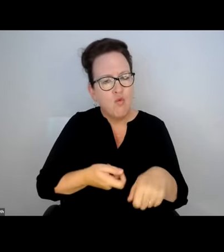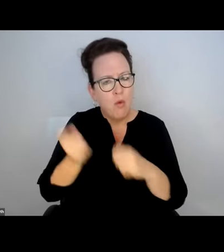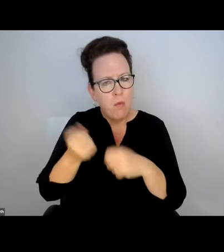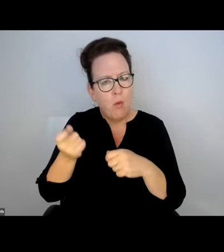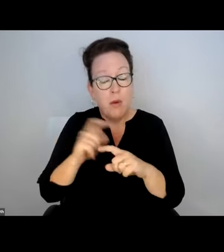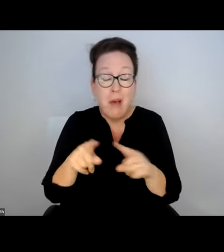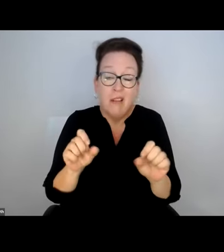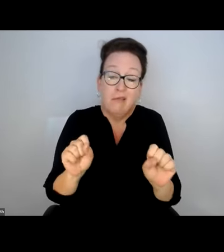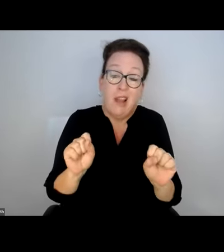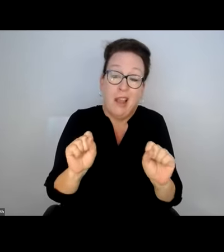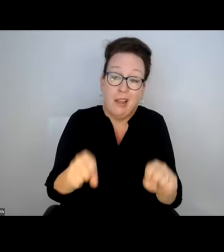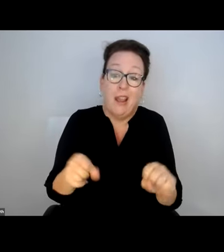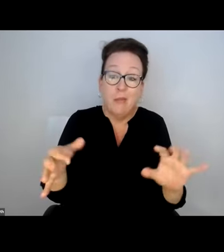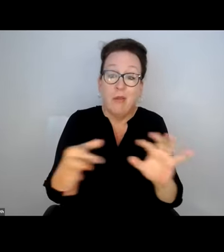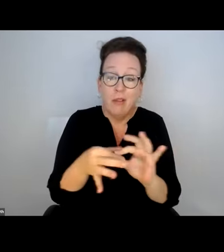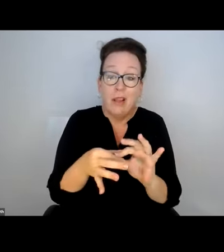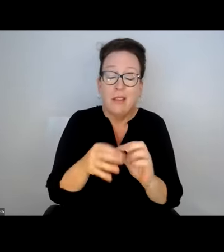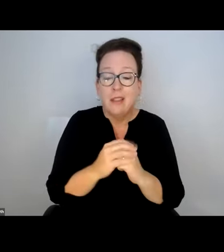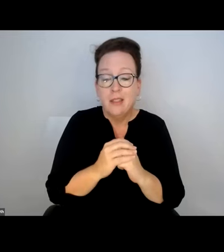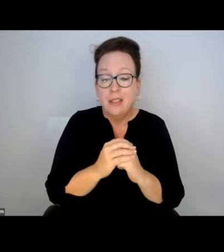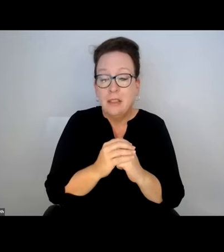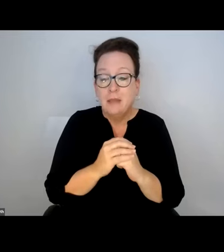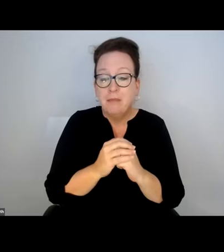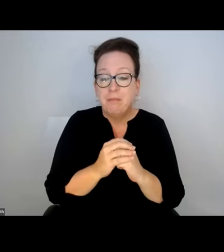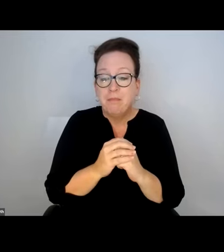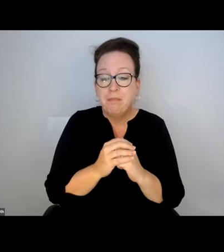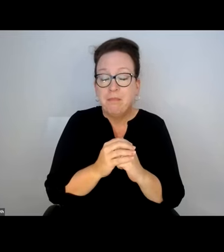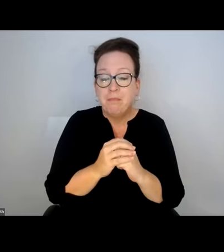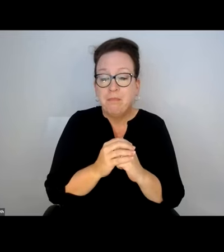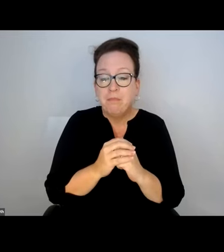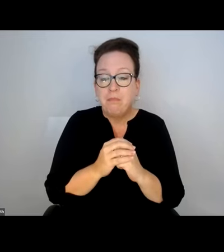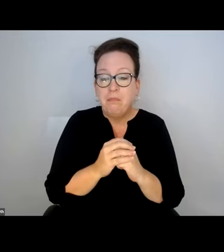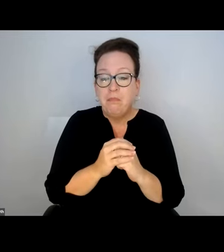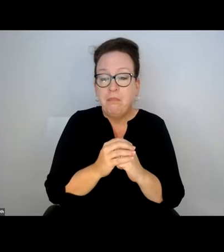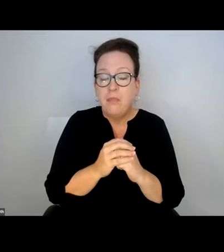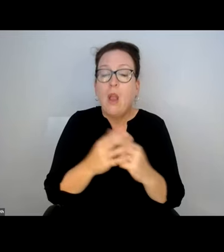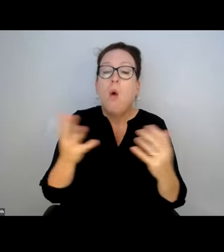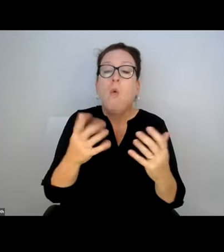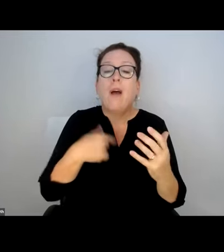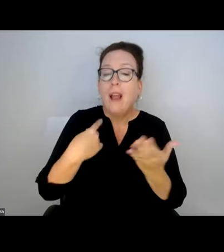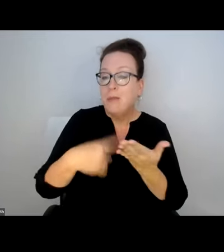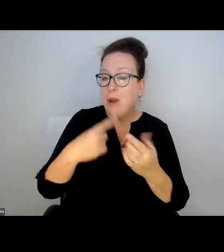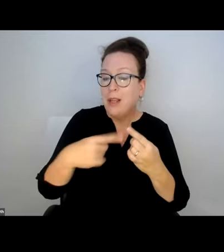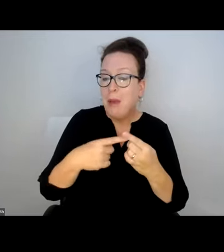THIS IS NOT DIRECTLY RELATED TO SNOW REMOVAL, BUT IT CAN BE